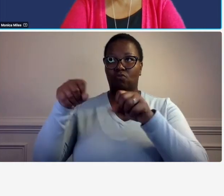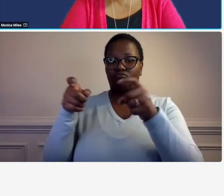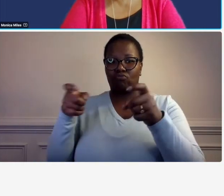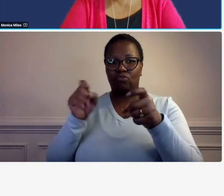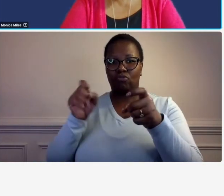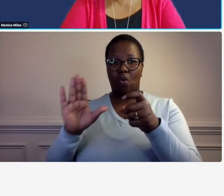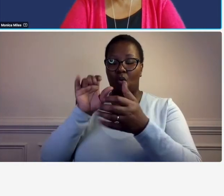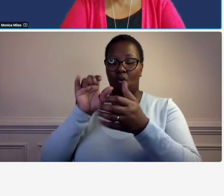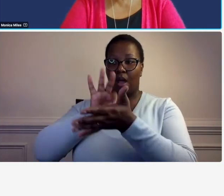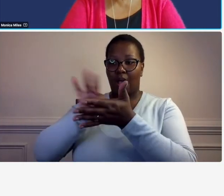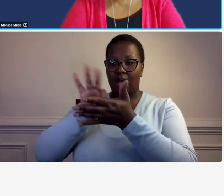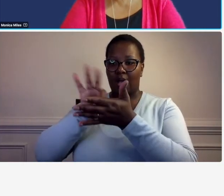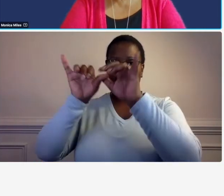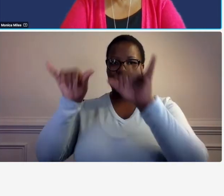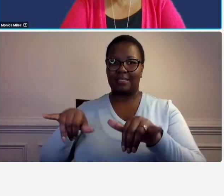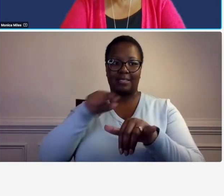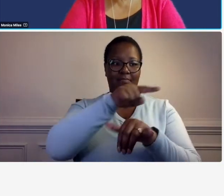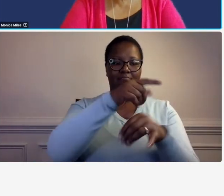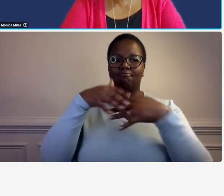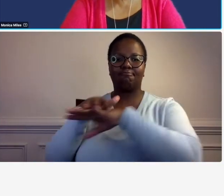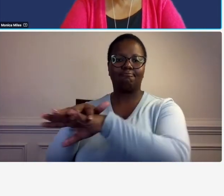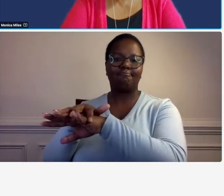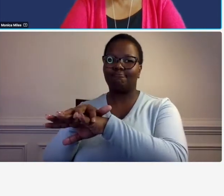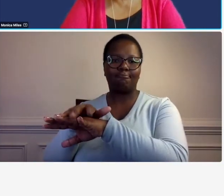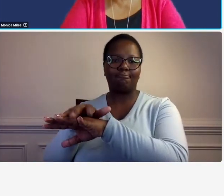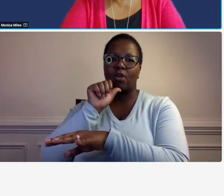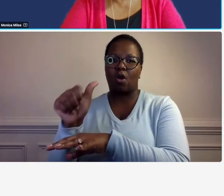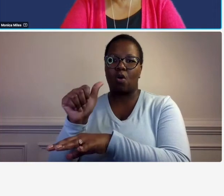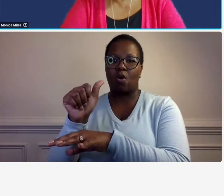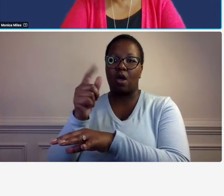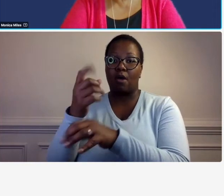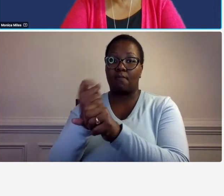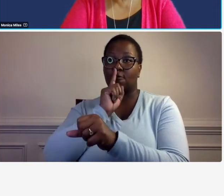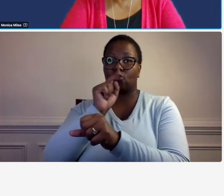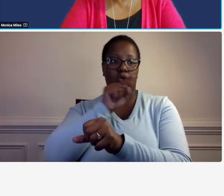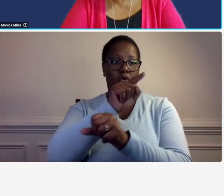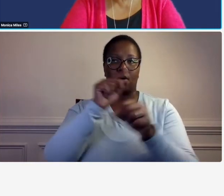it's not integrated you have to make sure that you reconcile the information that you get from that